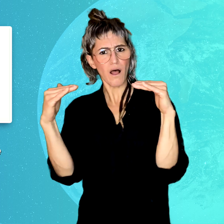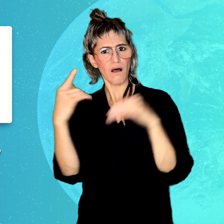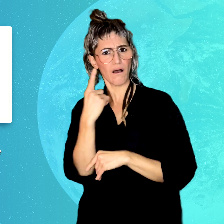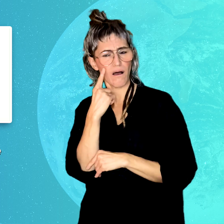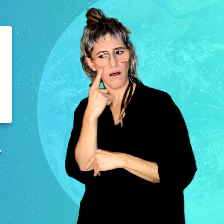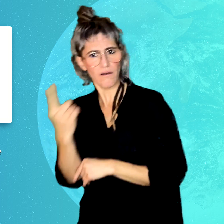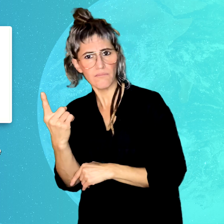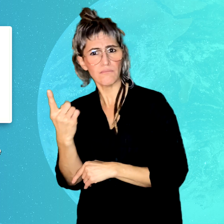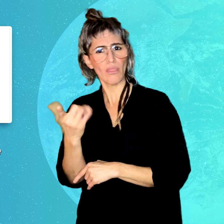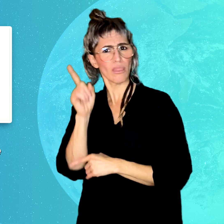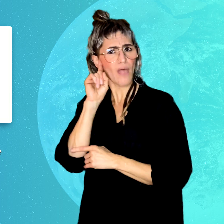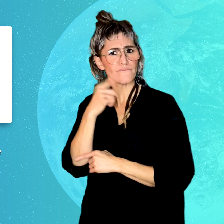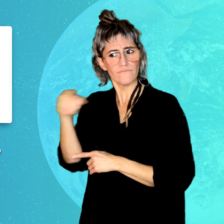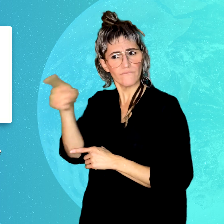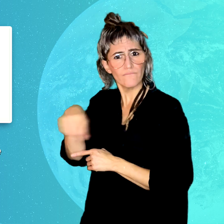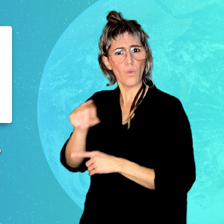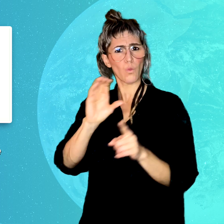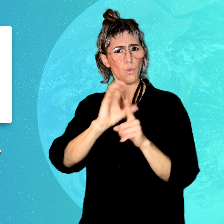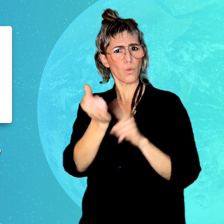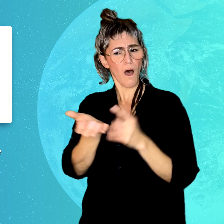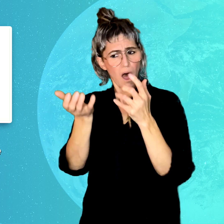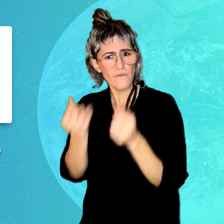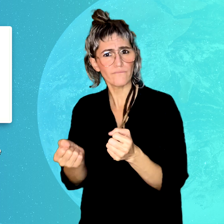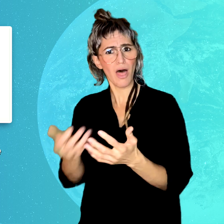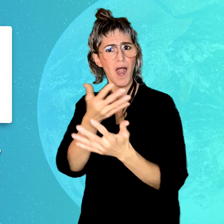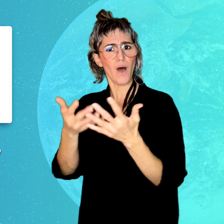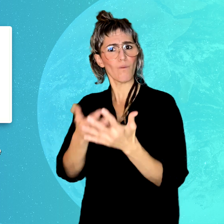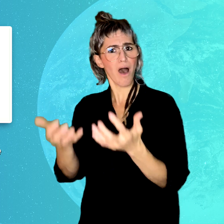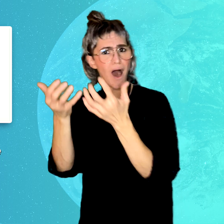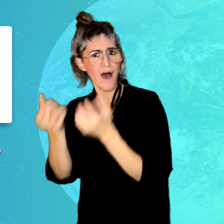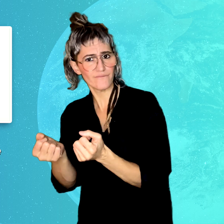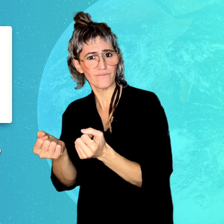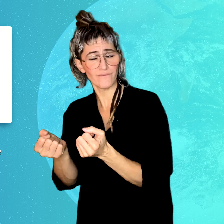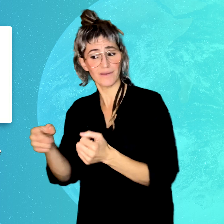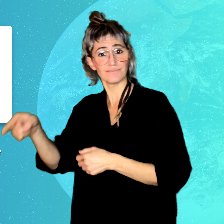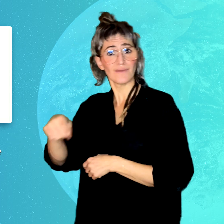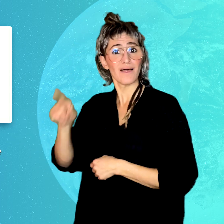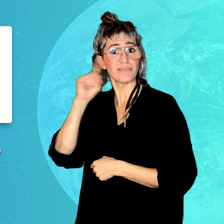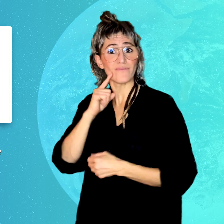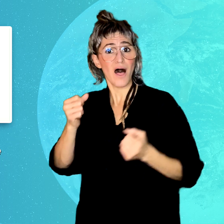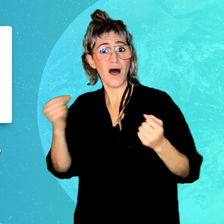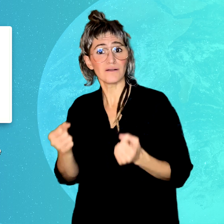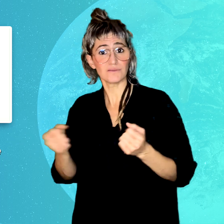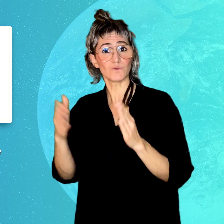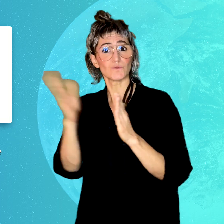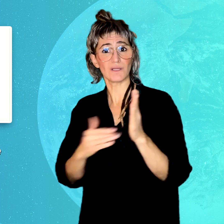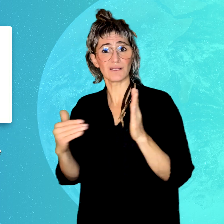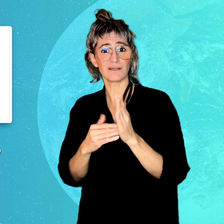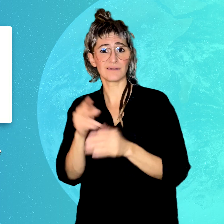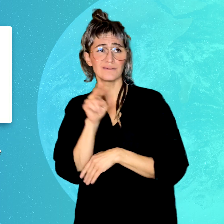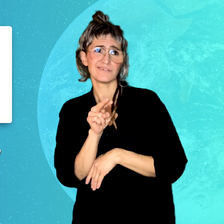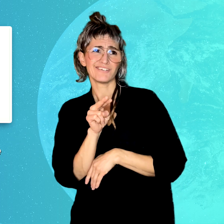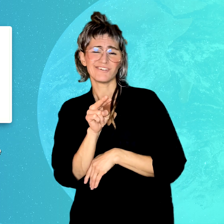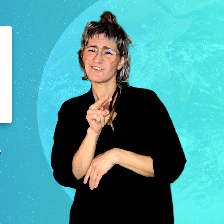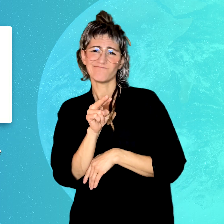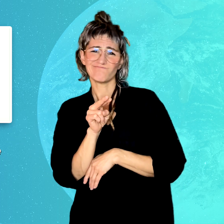of the UNCRPD, highlighting the equal recognition of Deaf culture